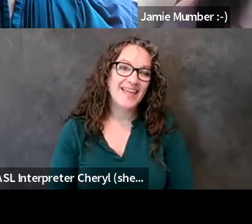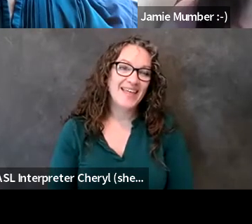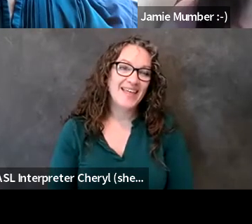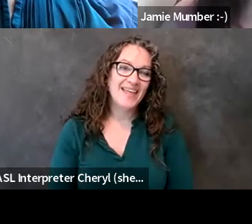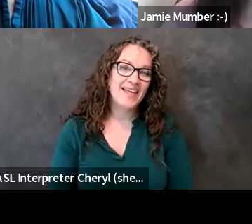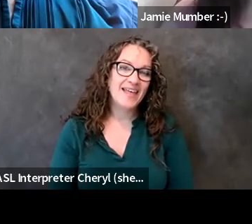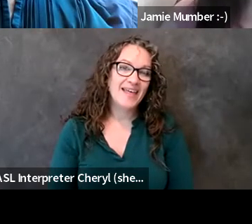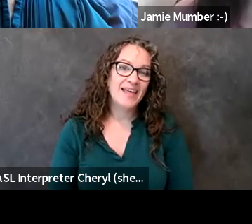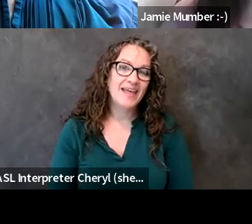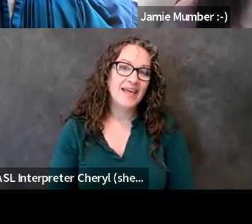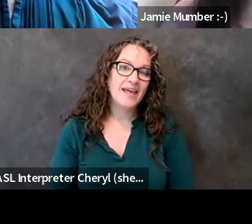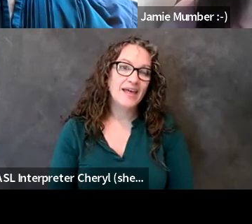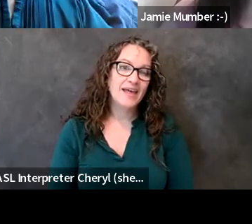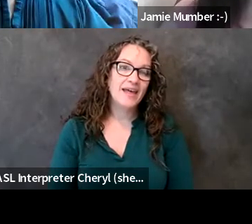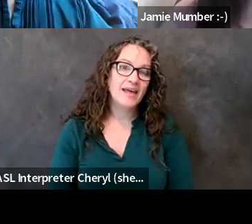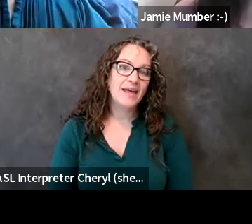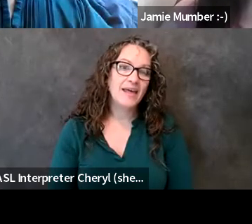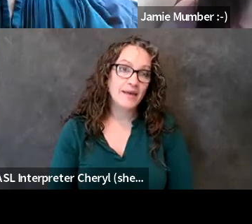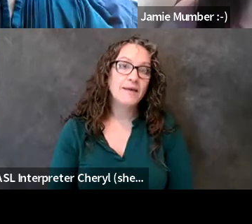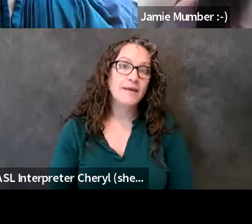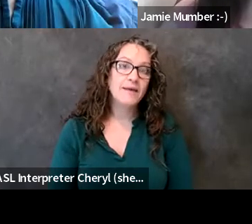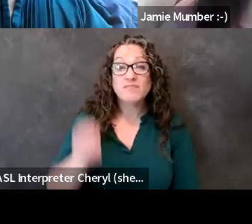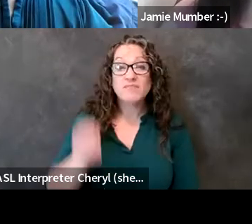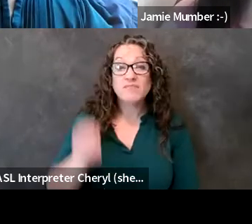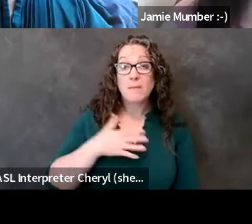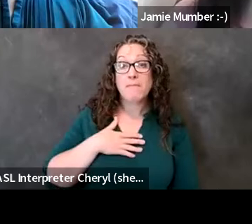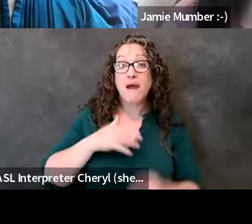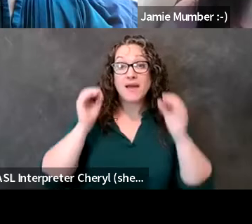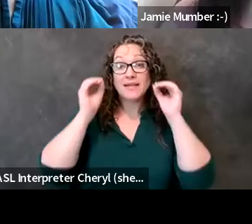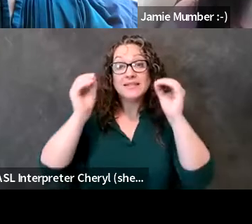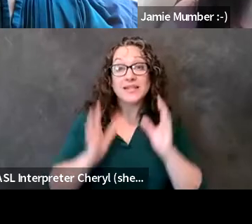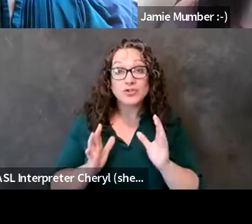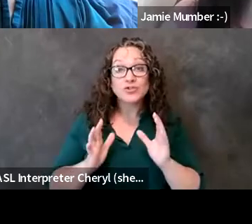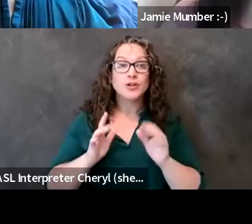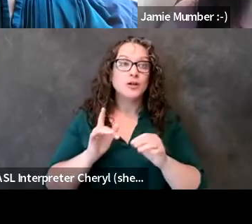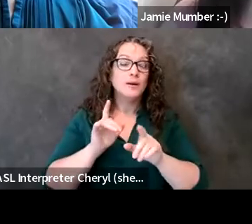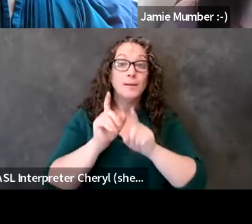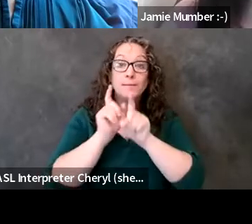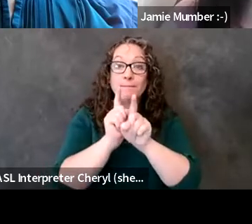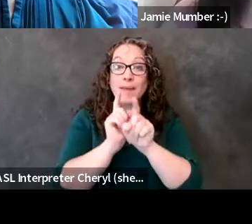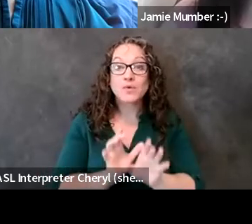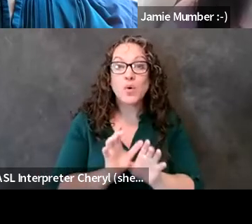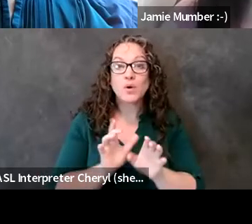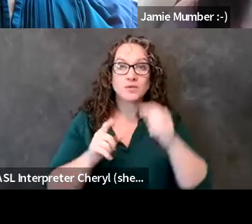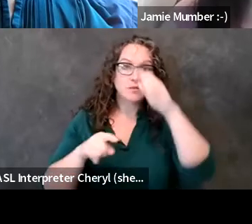my teachers and my mentors are the ones that um you know gave me a lot of confidence and not only